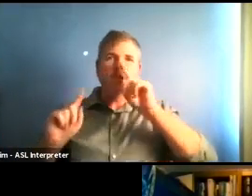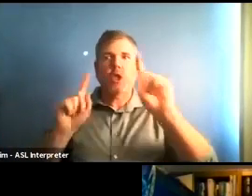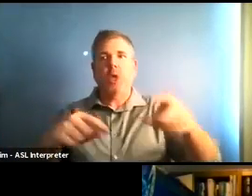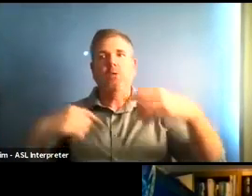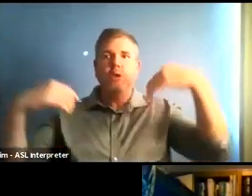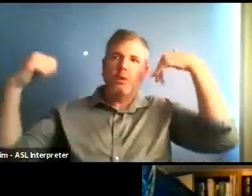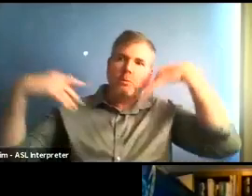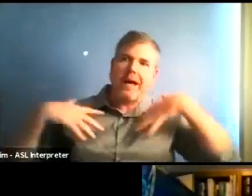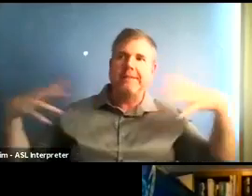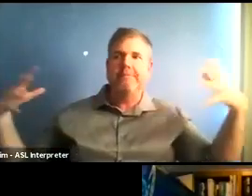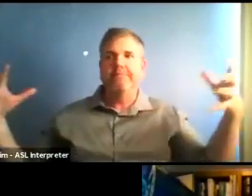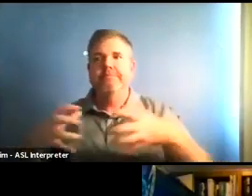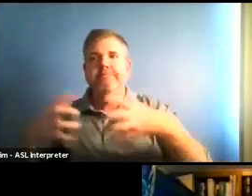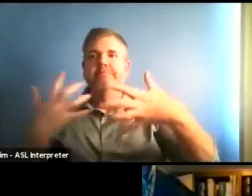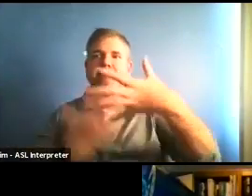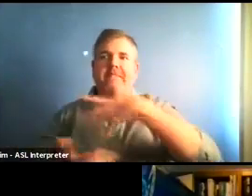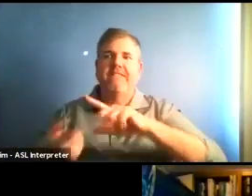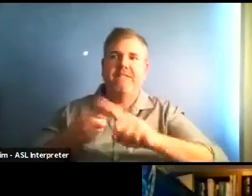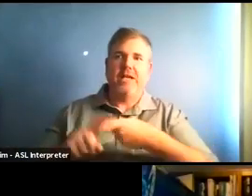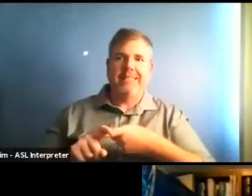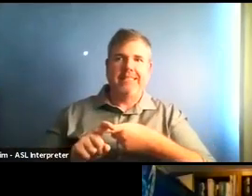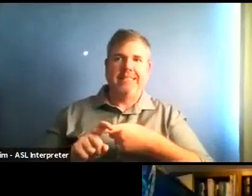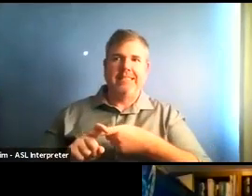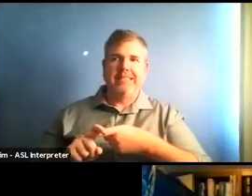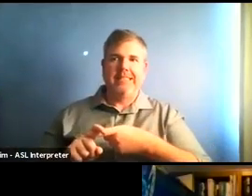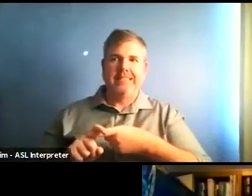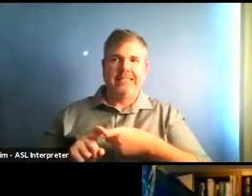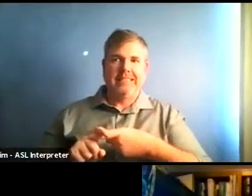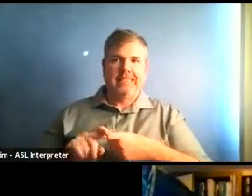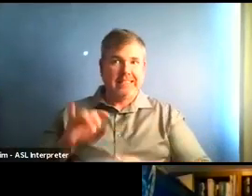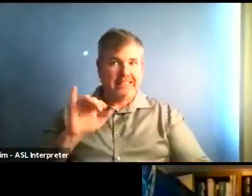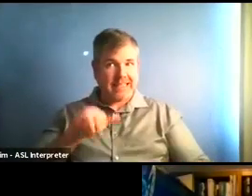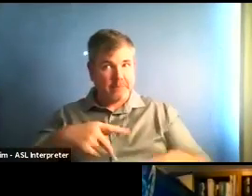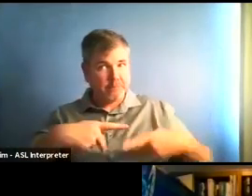they're following the rules that are laid out in the in the public health list?